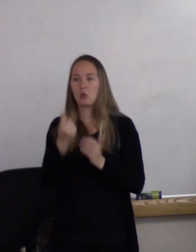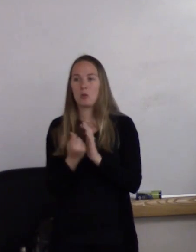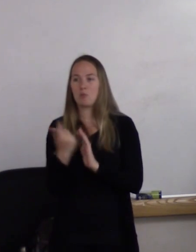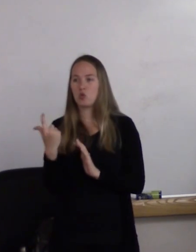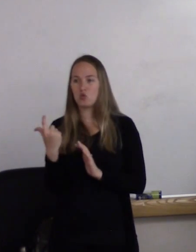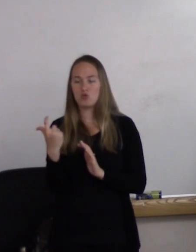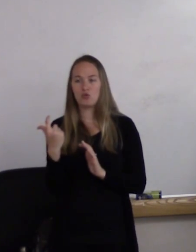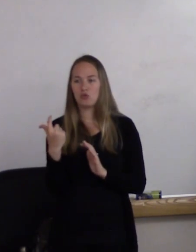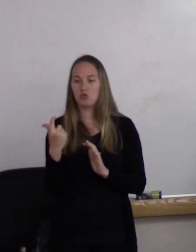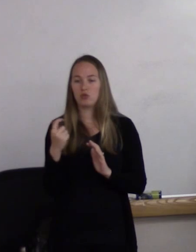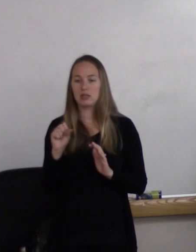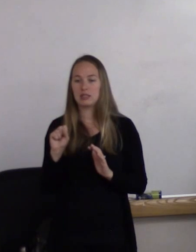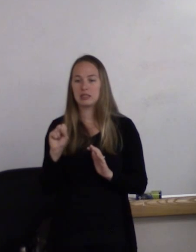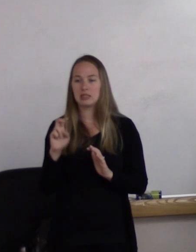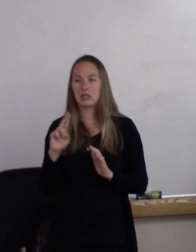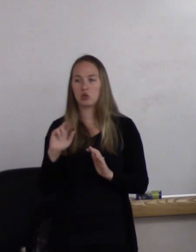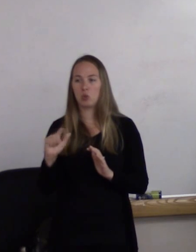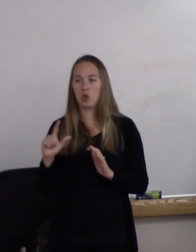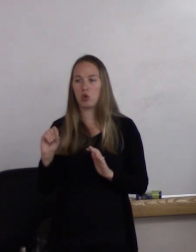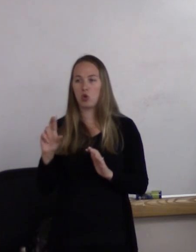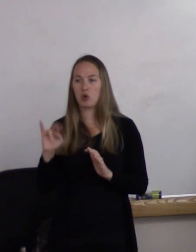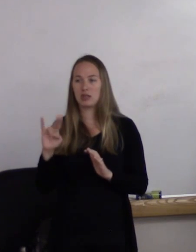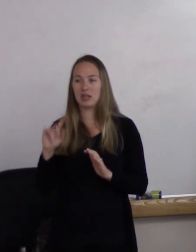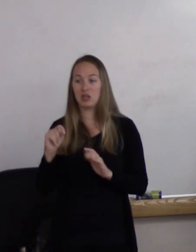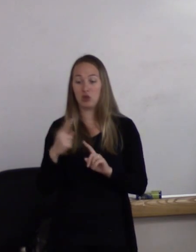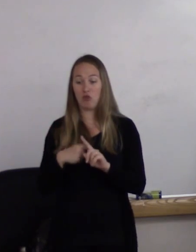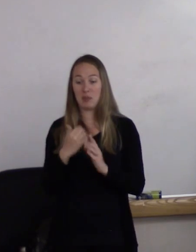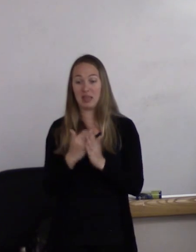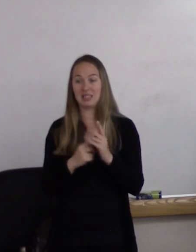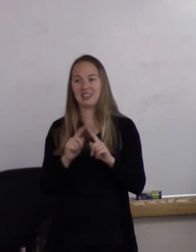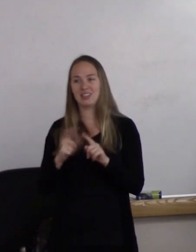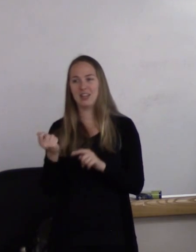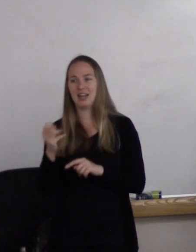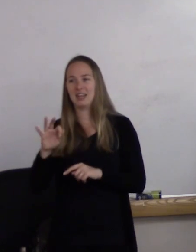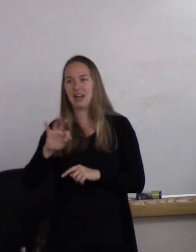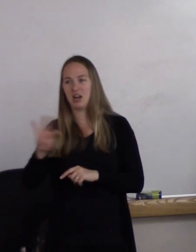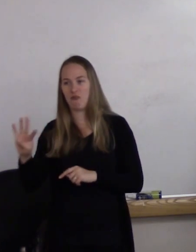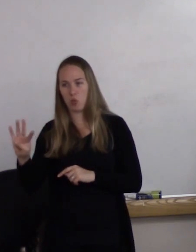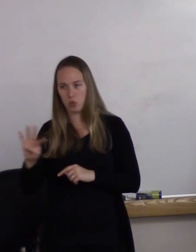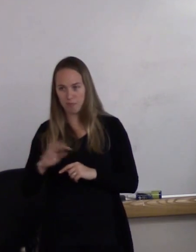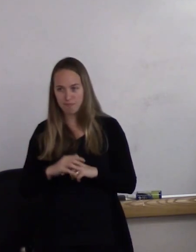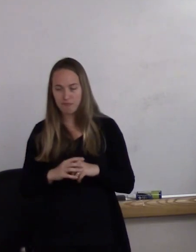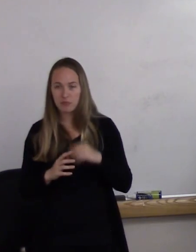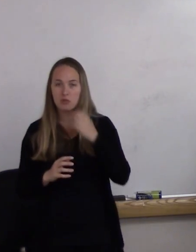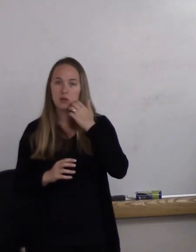and related disorders from its list of diseases until 1994.